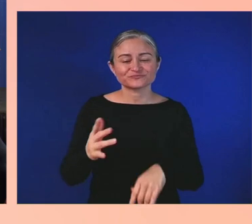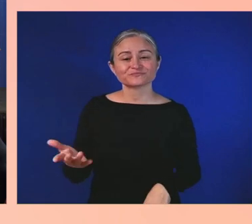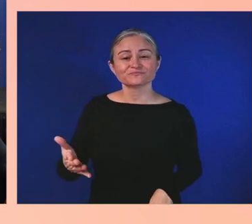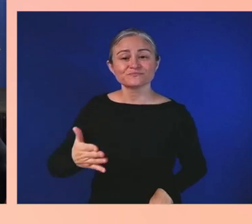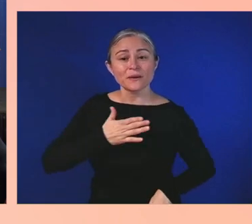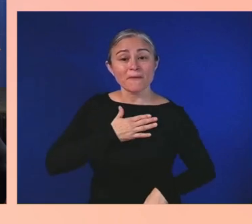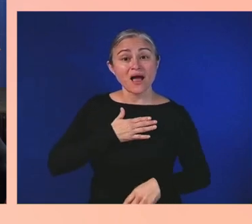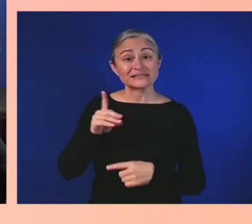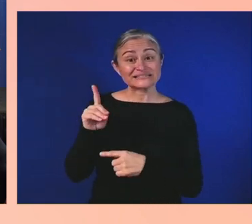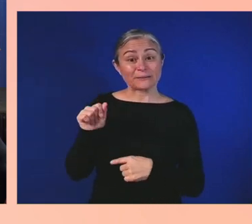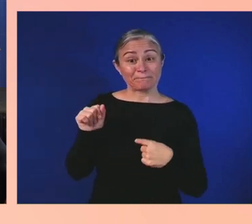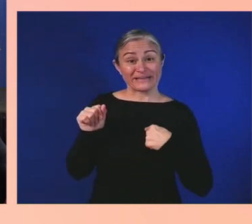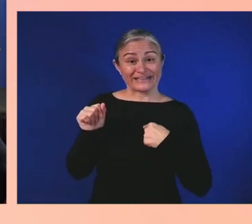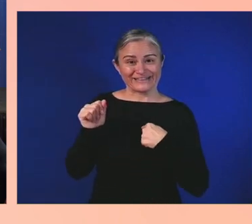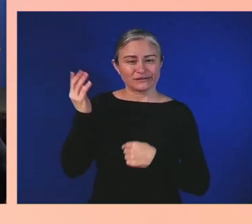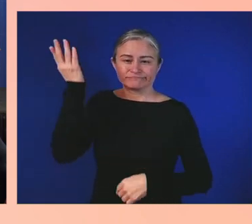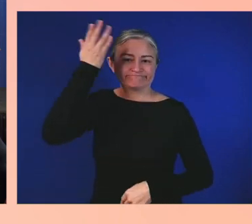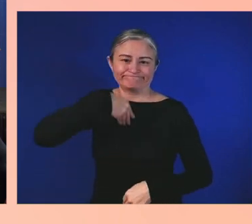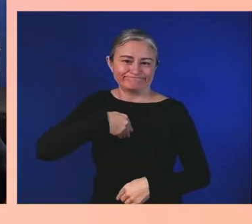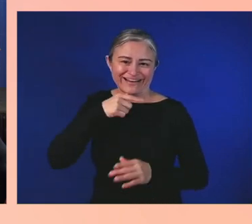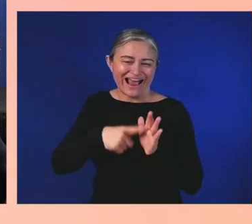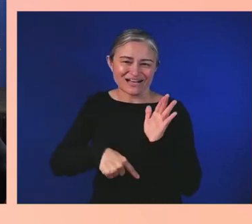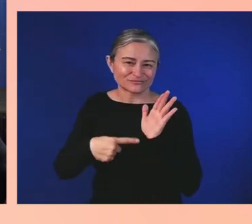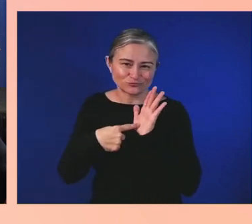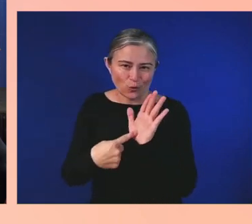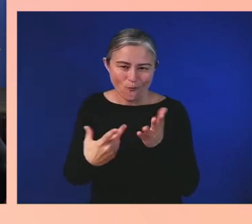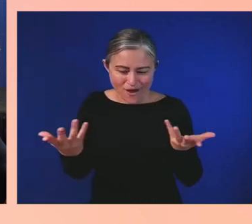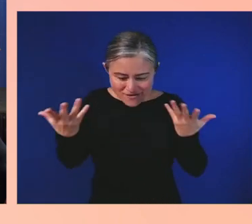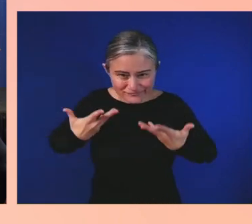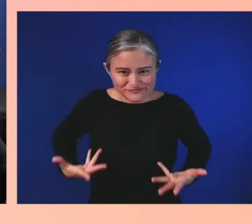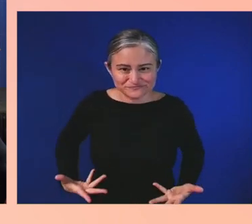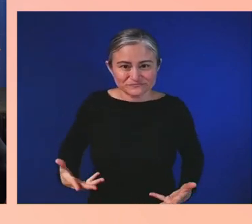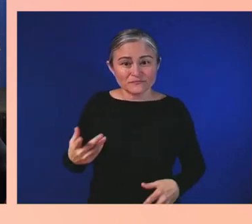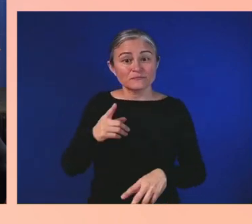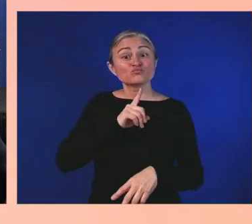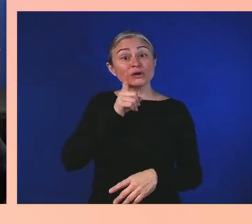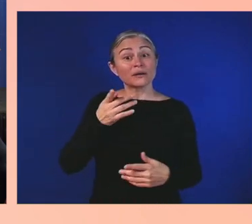Both of my ankles have pins and screws in them,